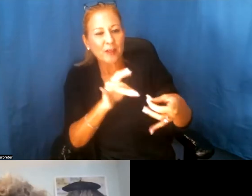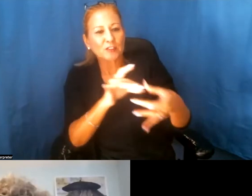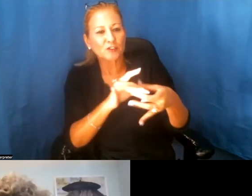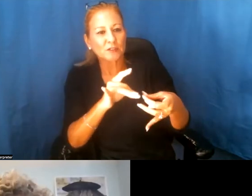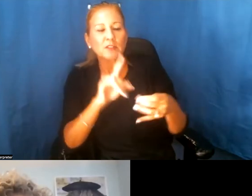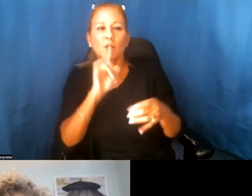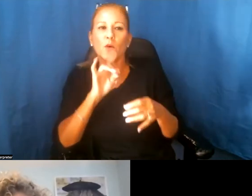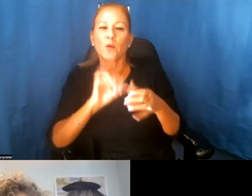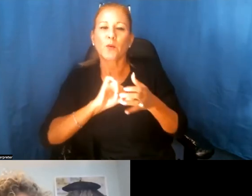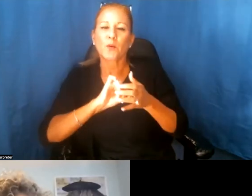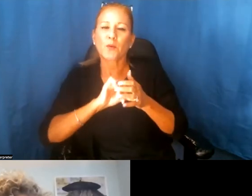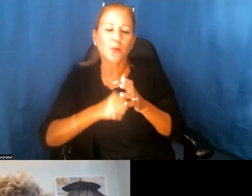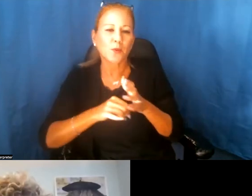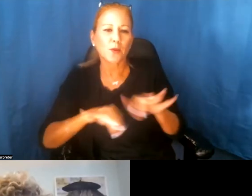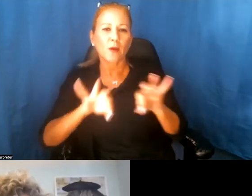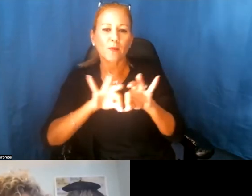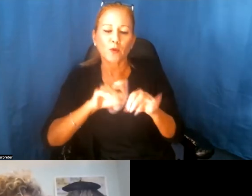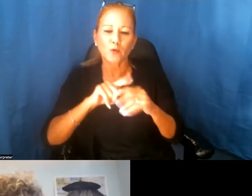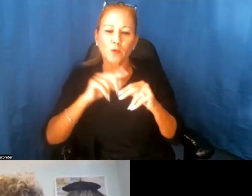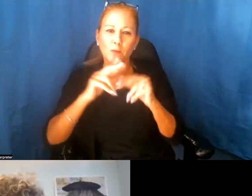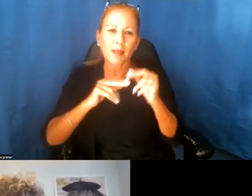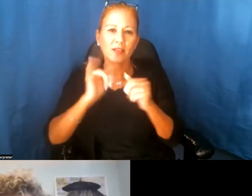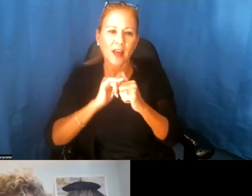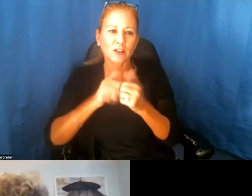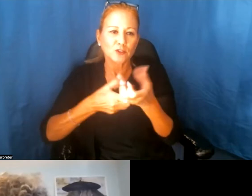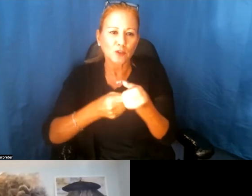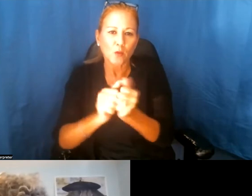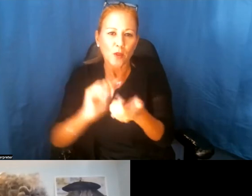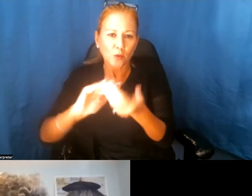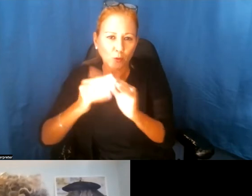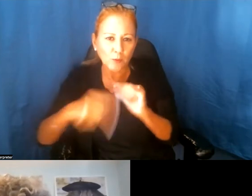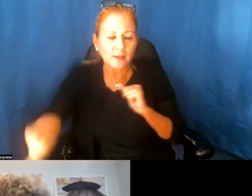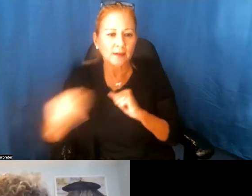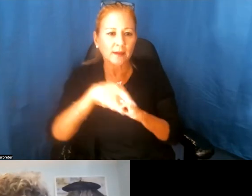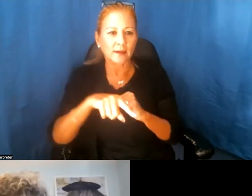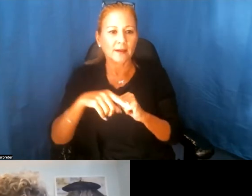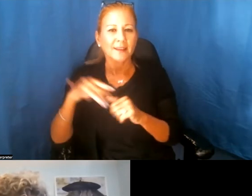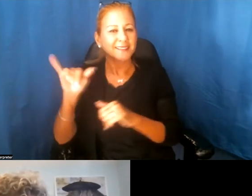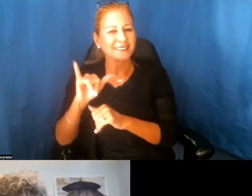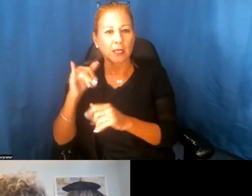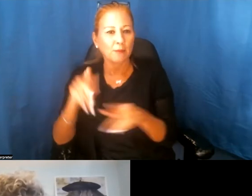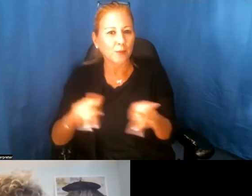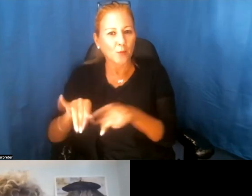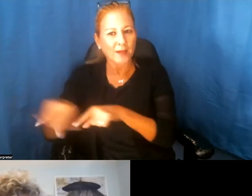importance of building trust in community, with some of the things he was talking about and I'd